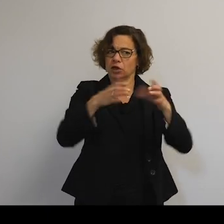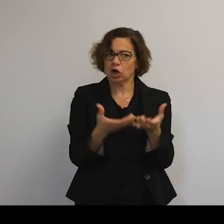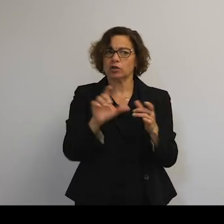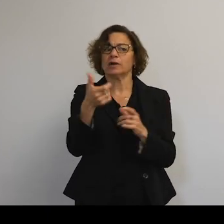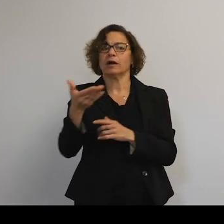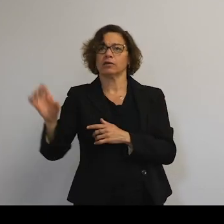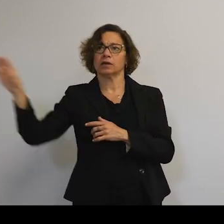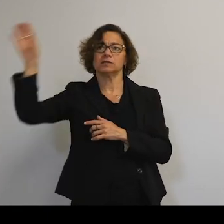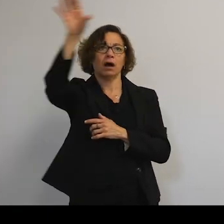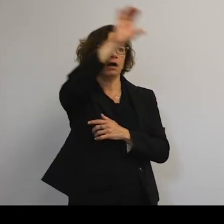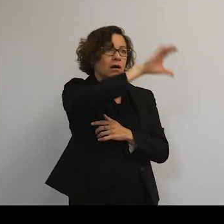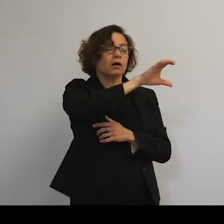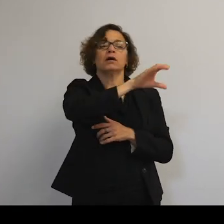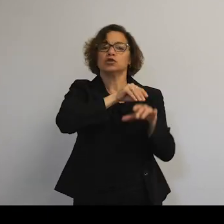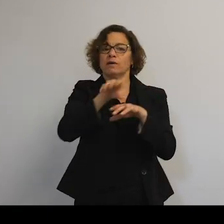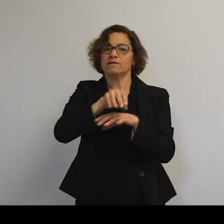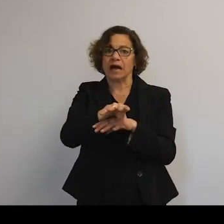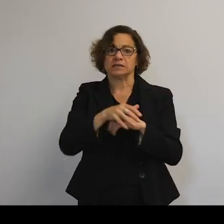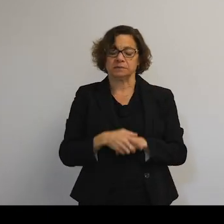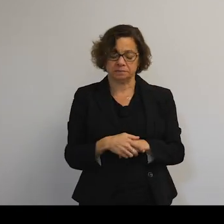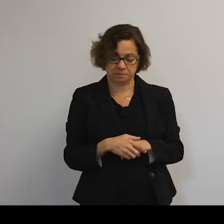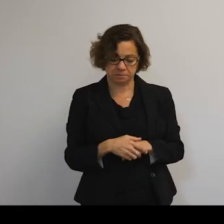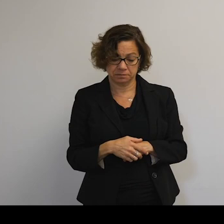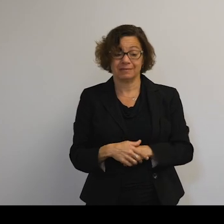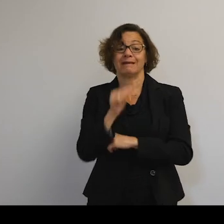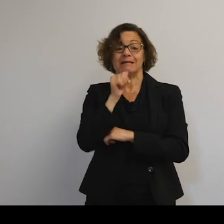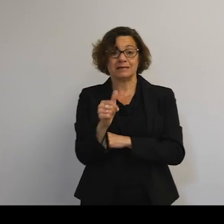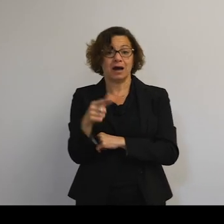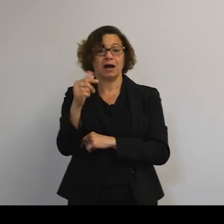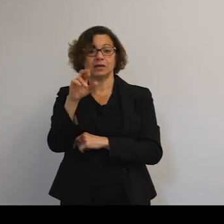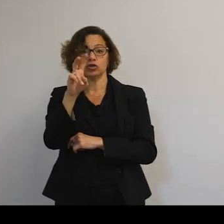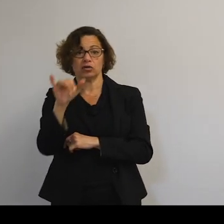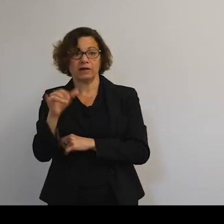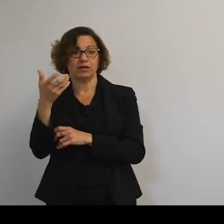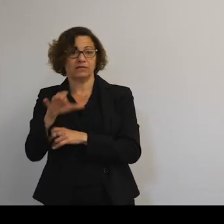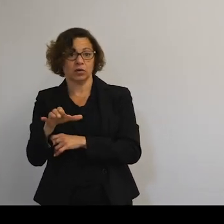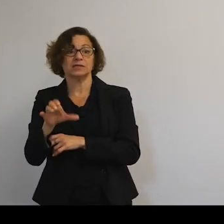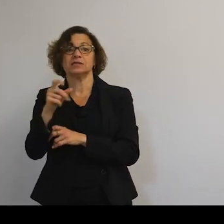that are big enough to pull our objects. Non-gravitational forces are where space debris work